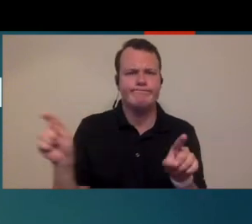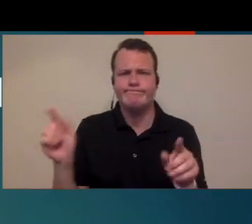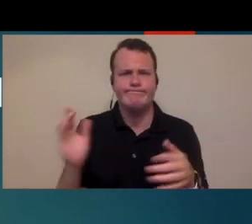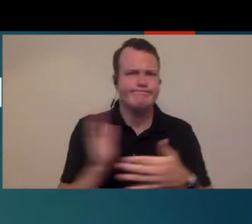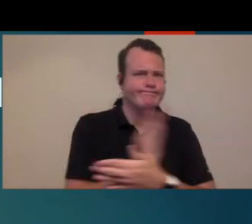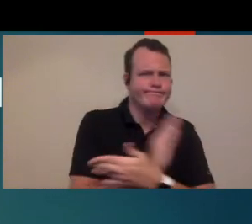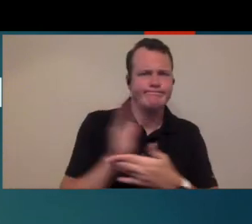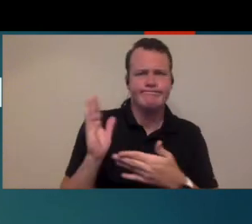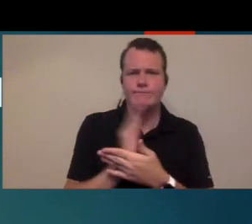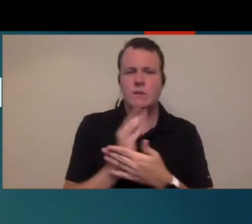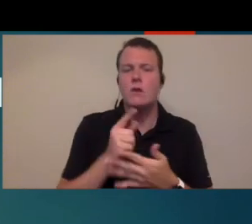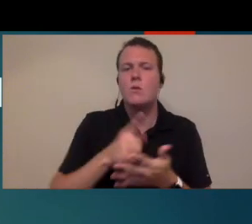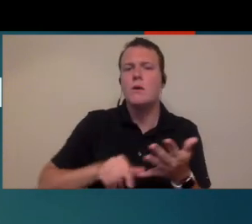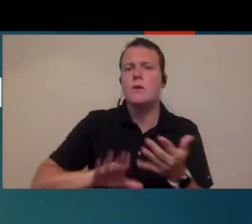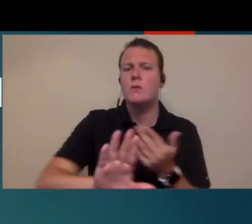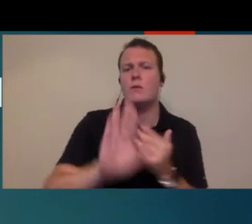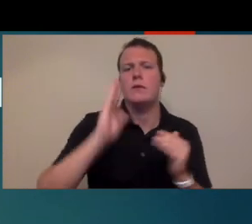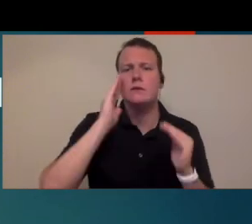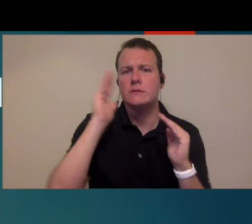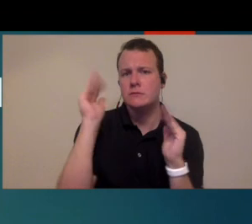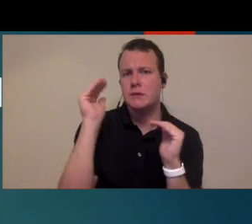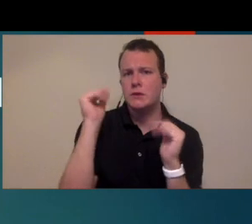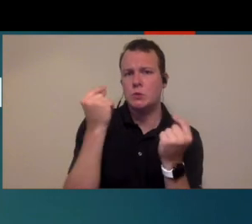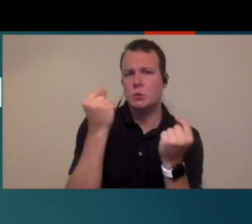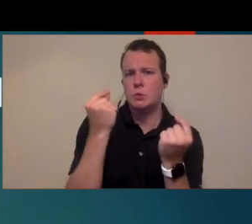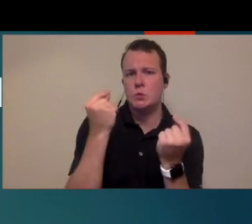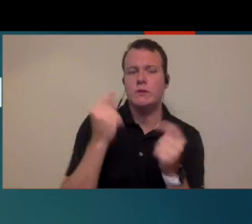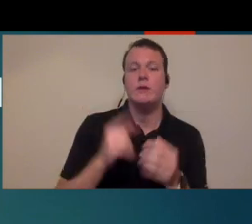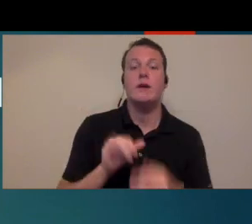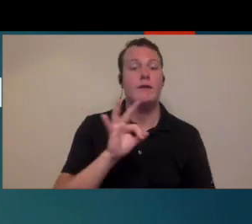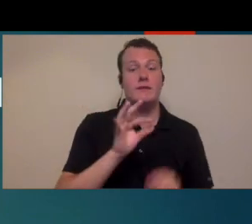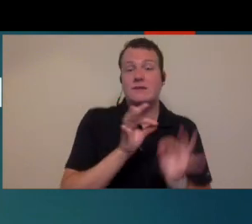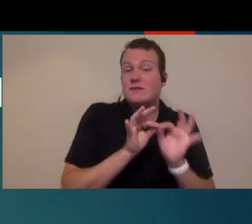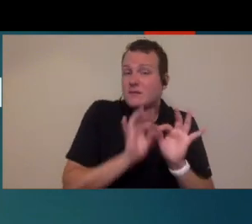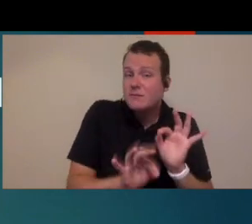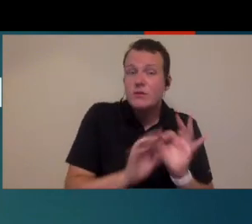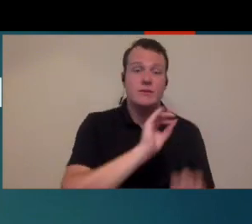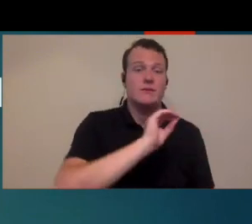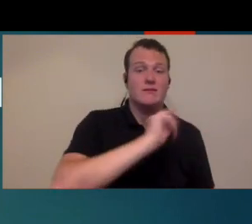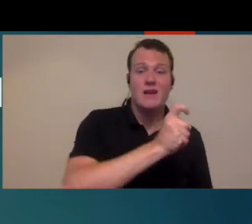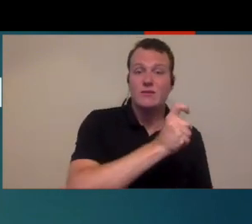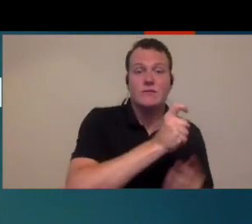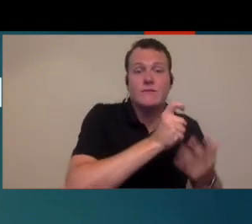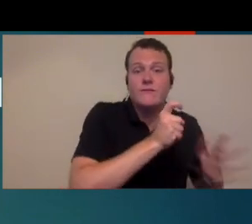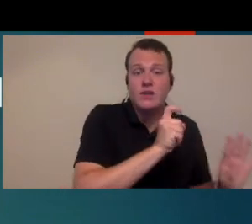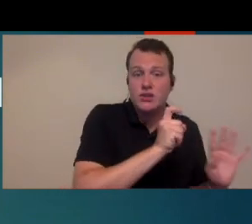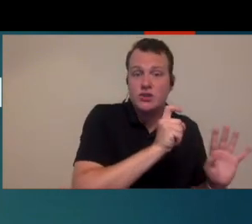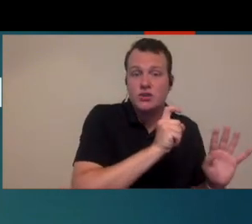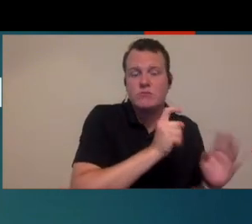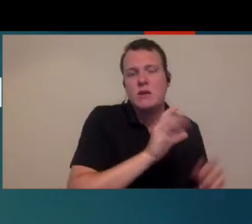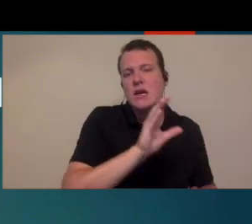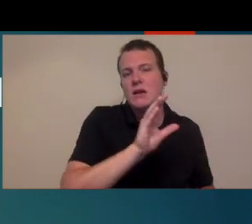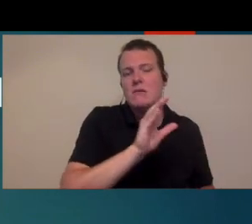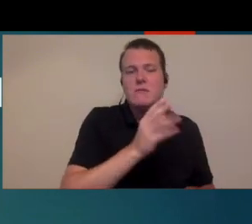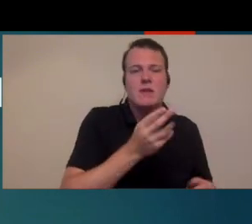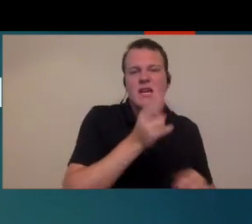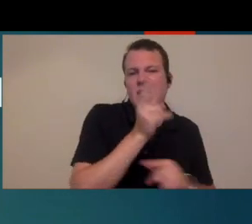really is going to dictate that is, what are you expected to do in that time. if all you need to do is complete the diagnostic evaluation and maybe a case